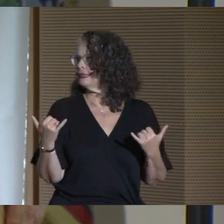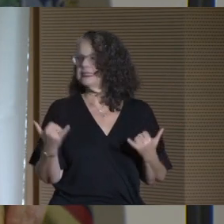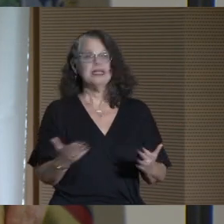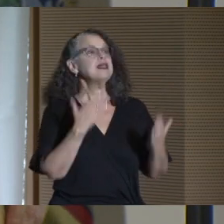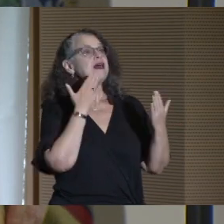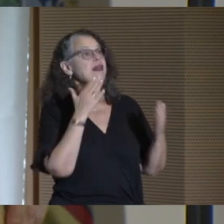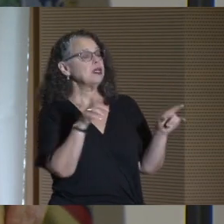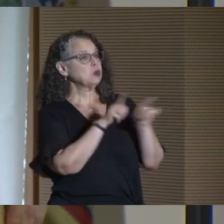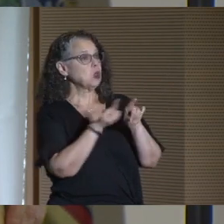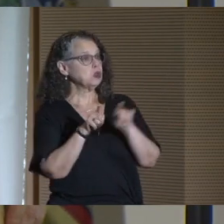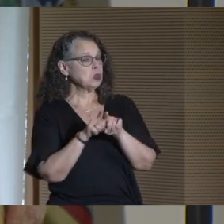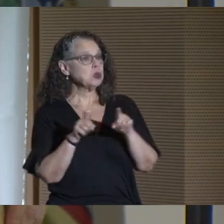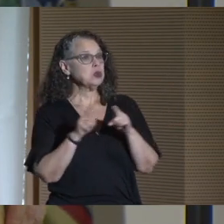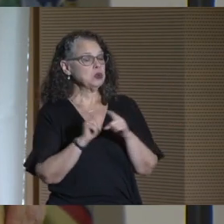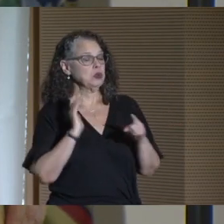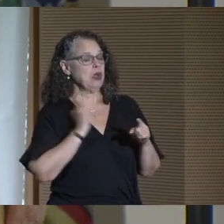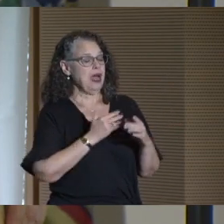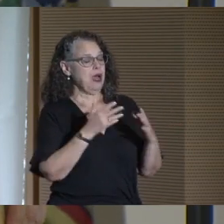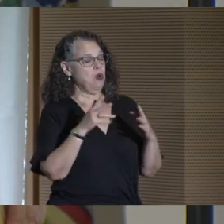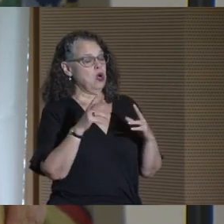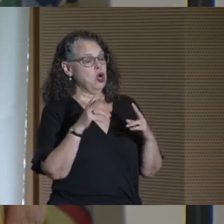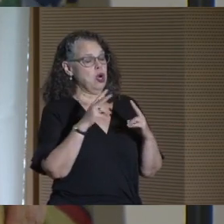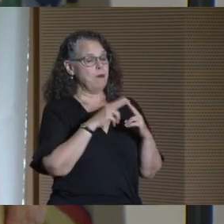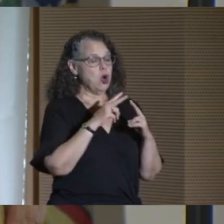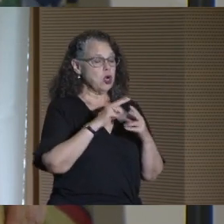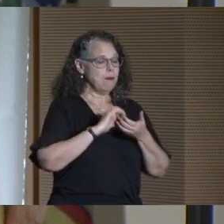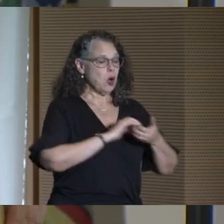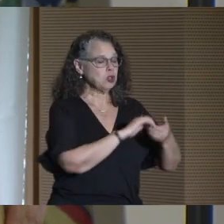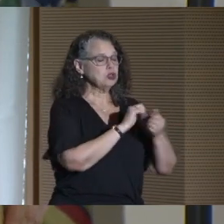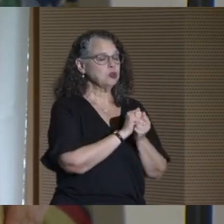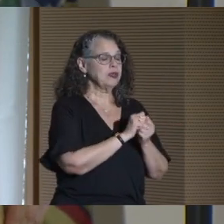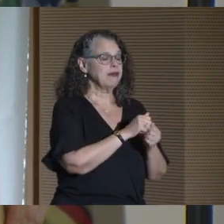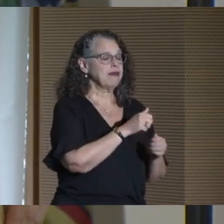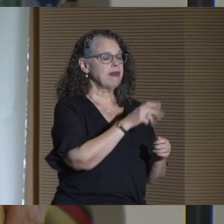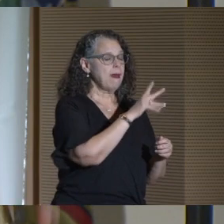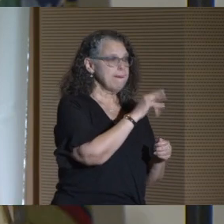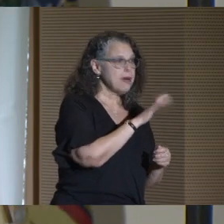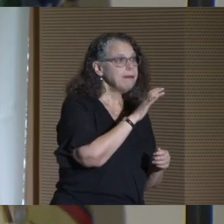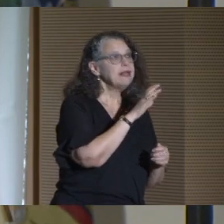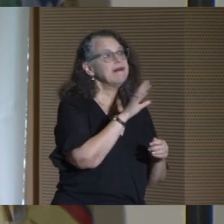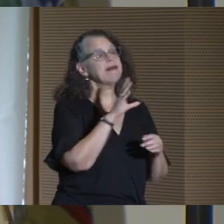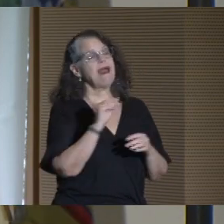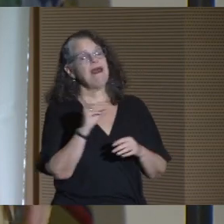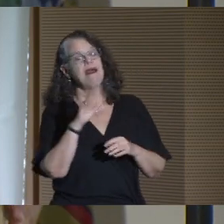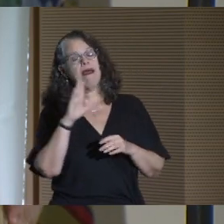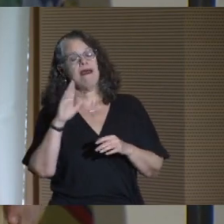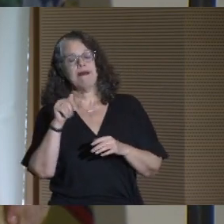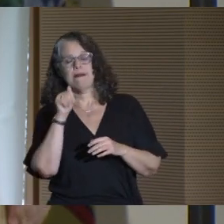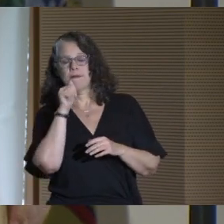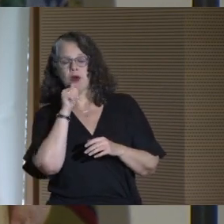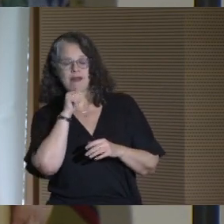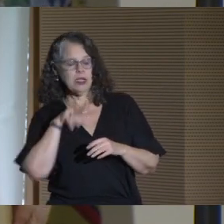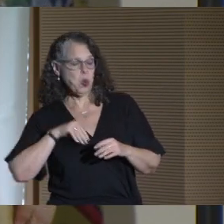Thanks also to our partners in public and in the private sector joining us today. To the elected officials